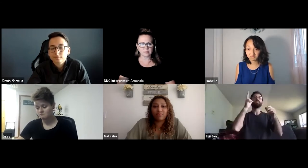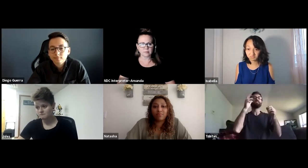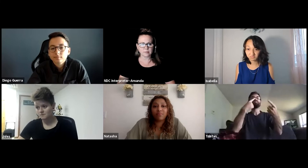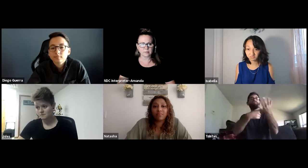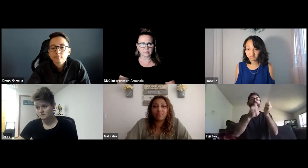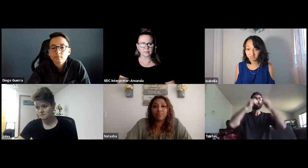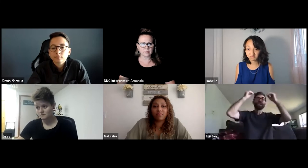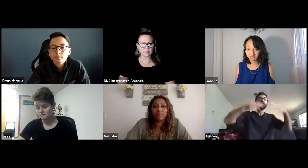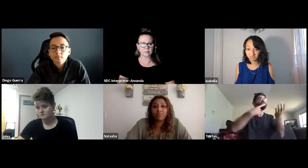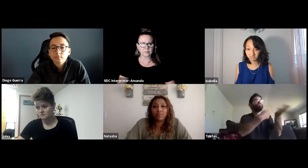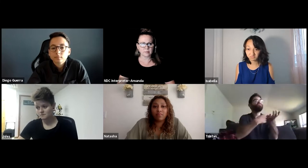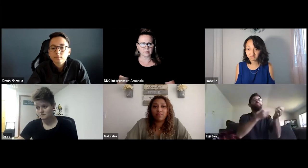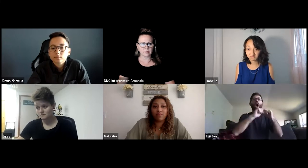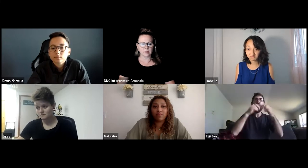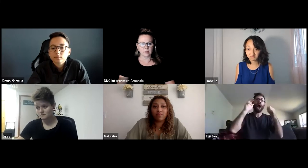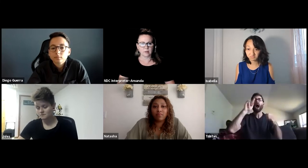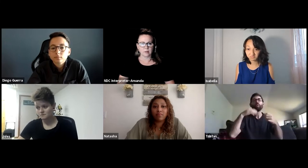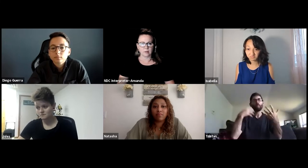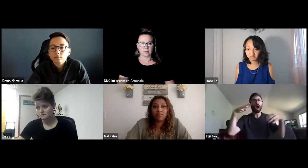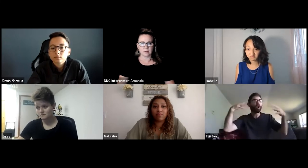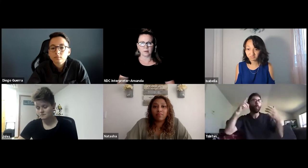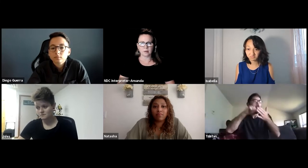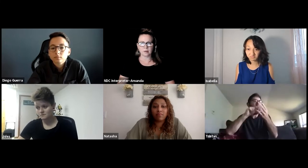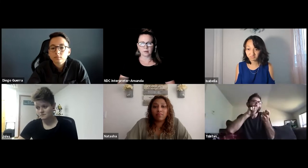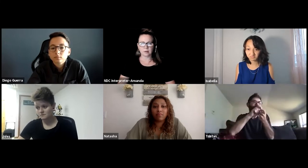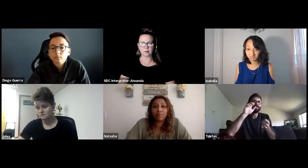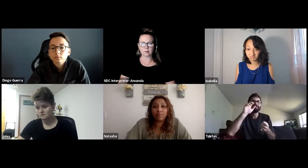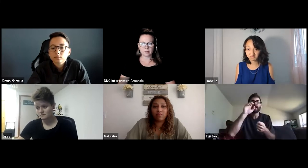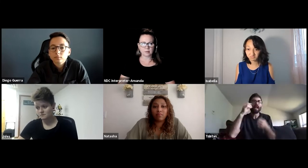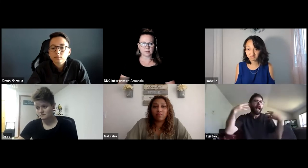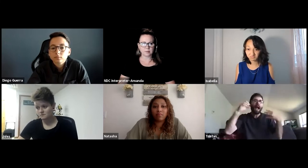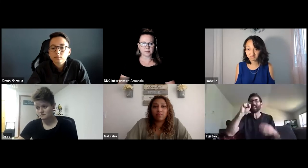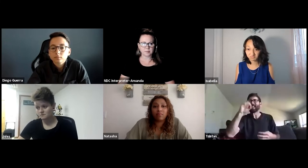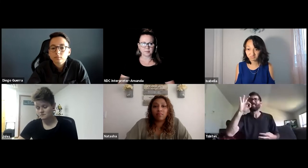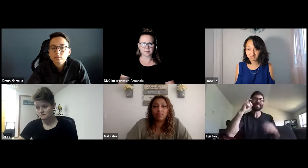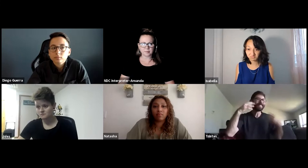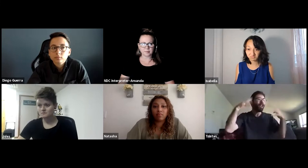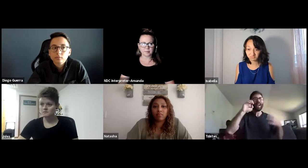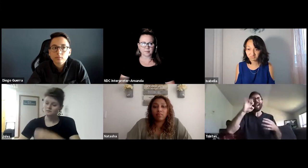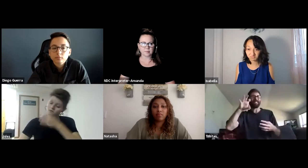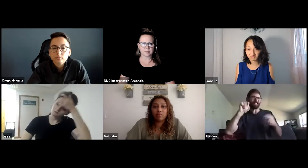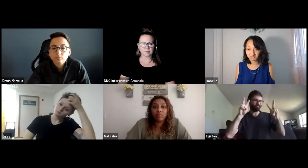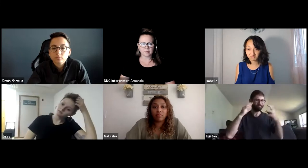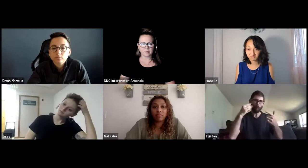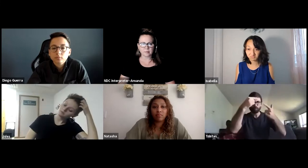the material from class and typically I was used to having those discussions in the classroom exactly